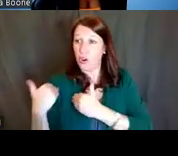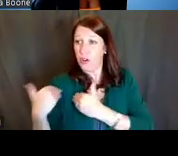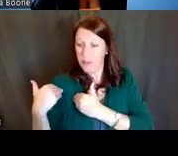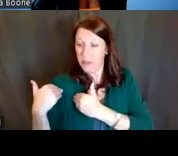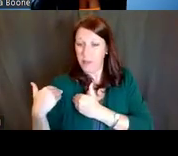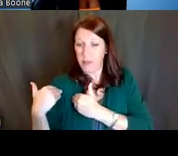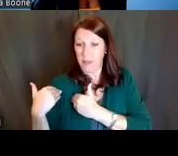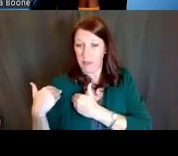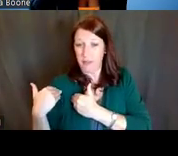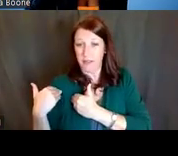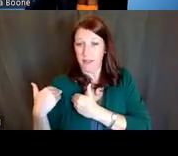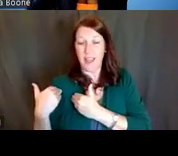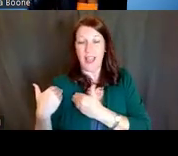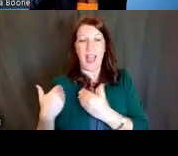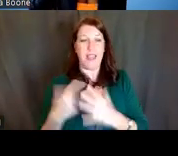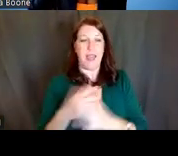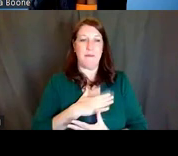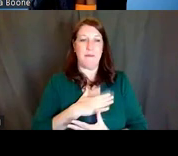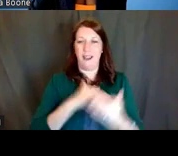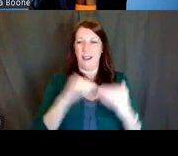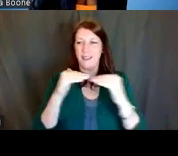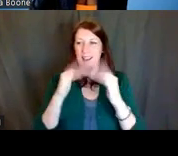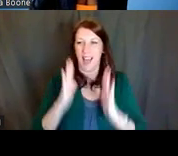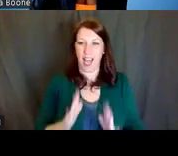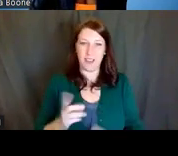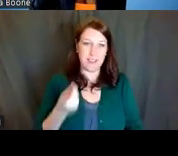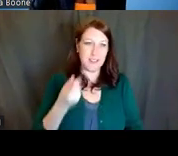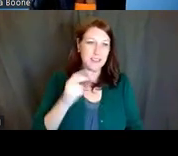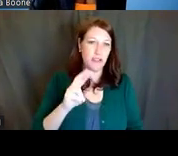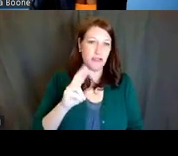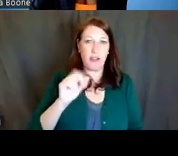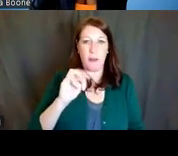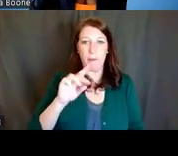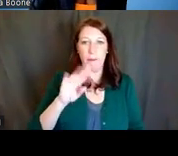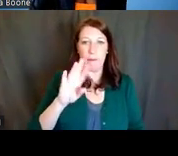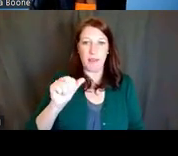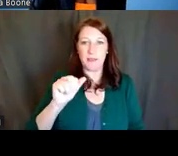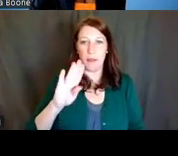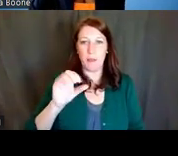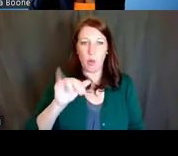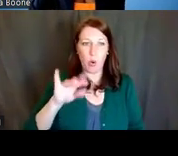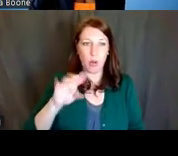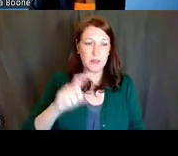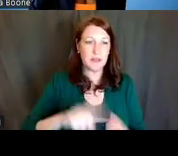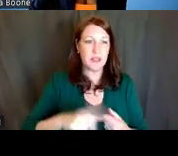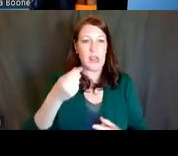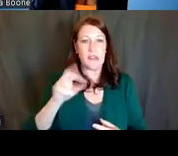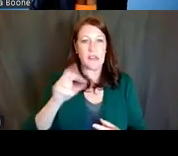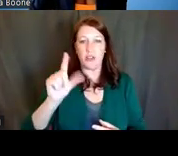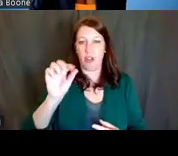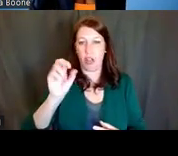I will be joined by my esteemed colleagues, Dr. Amanda Boyce, Dr. Lauren Hill, and serving as an additional moderator for this session,